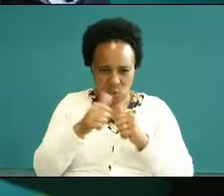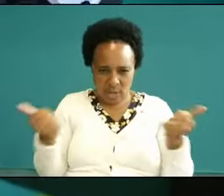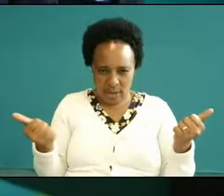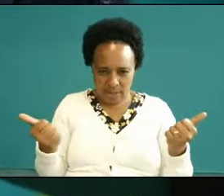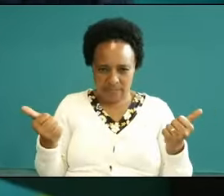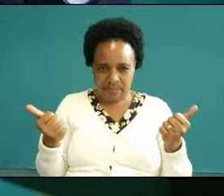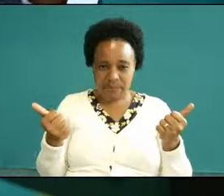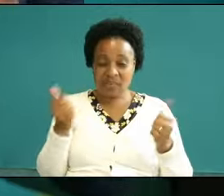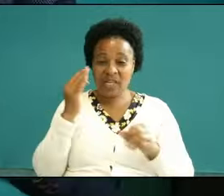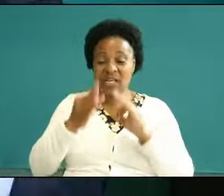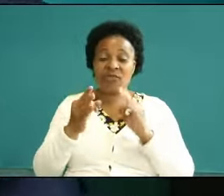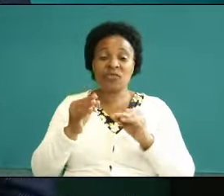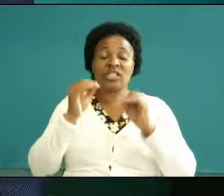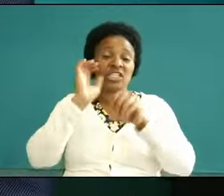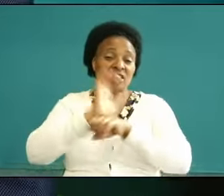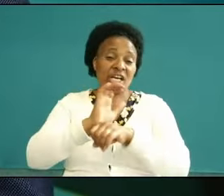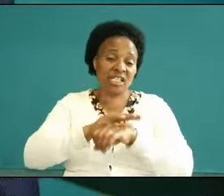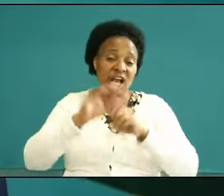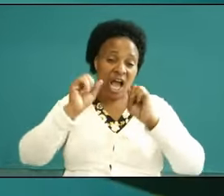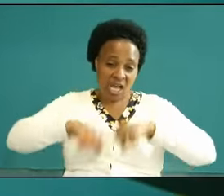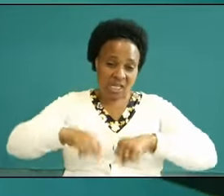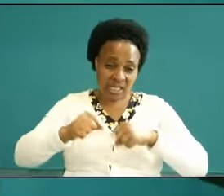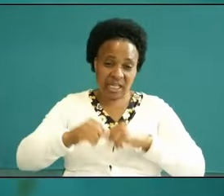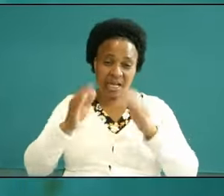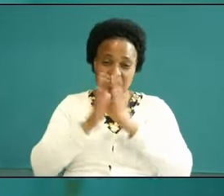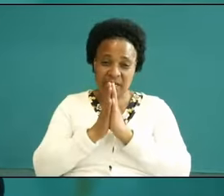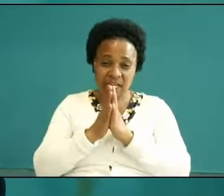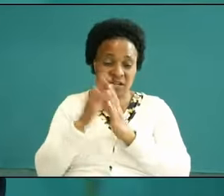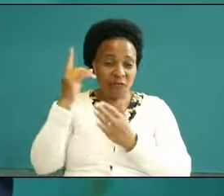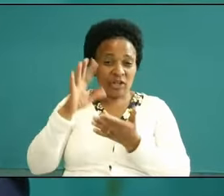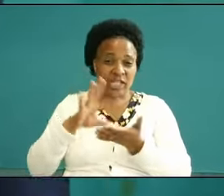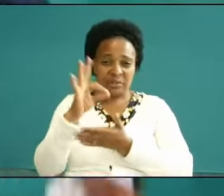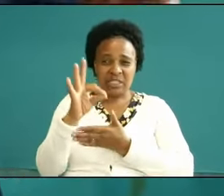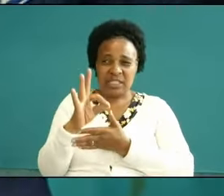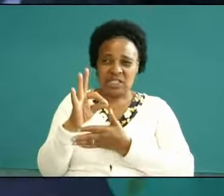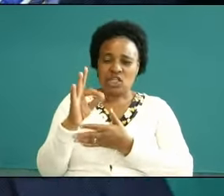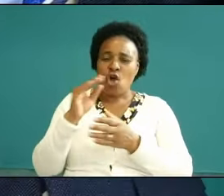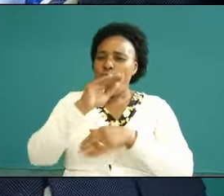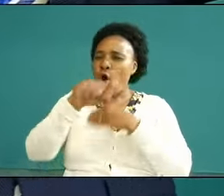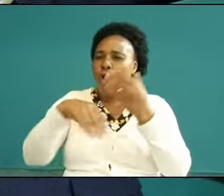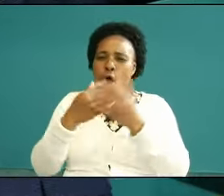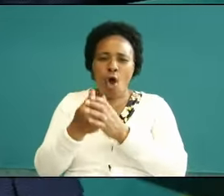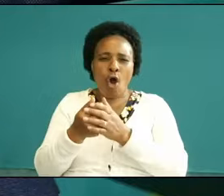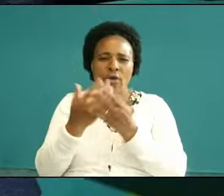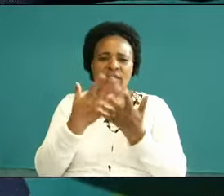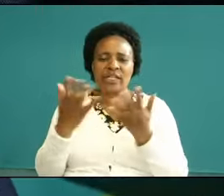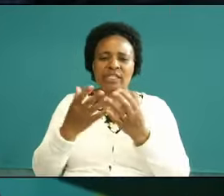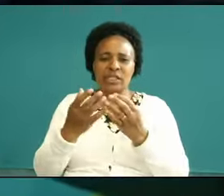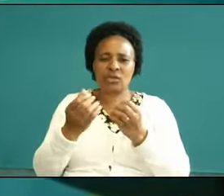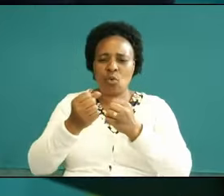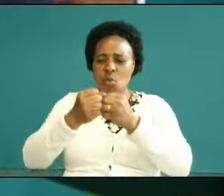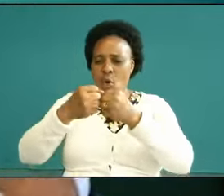agrees in the spirit even the prison doors where Peter was were open without them knowing when you